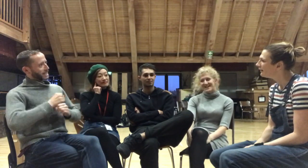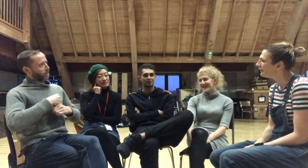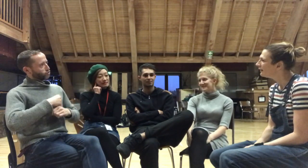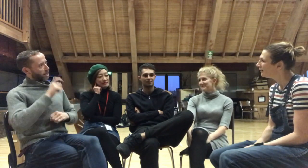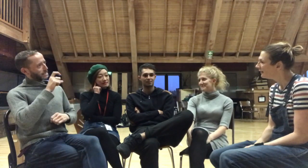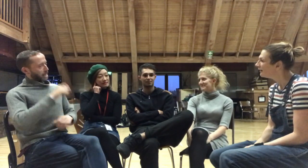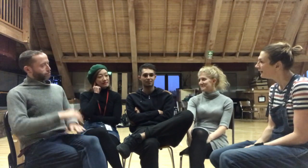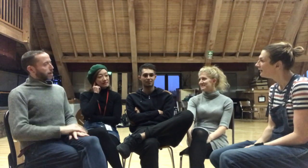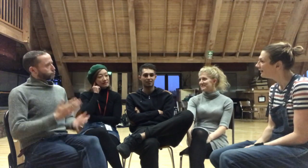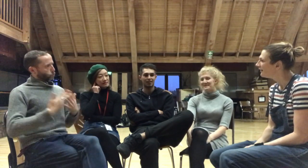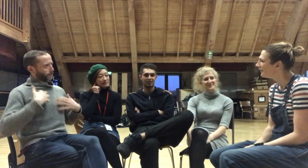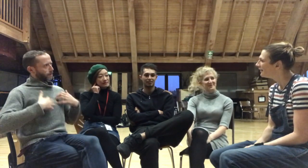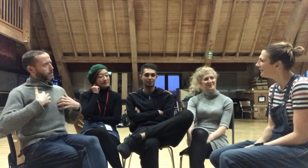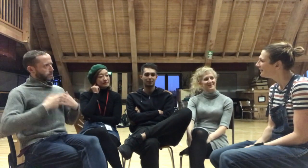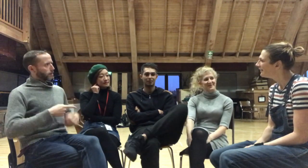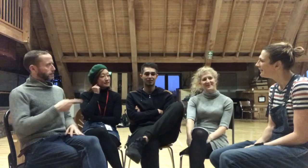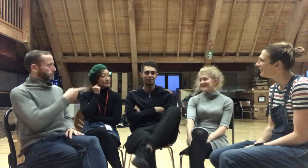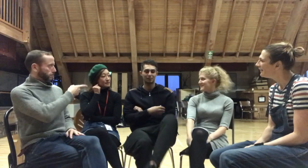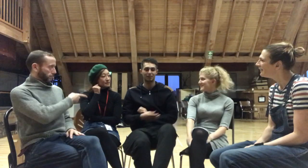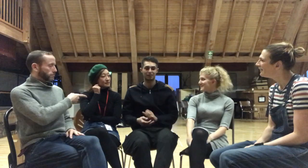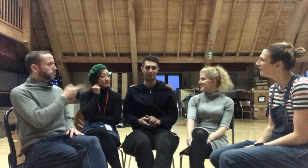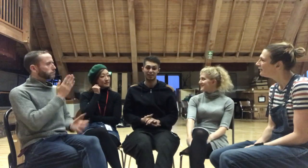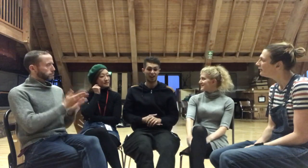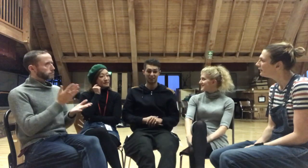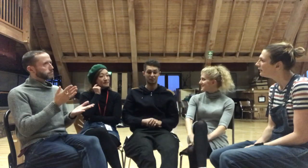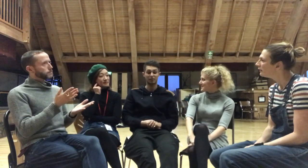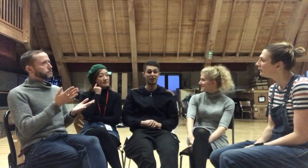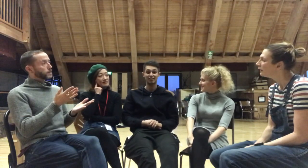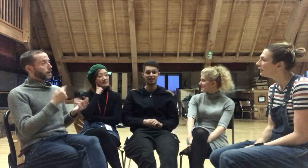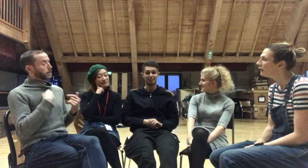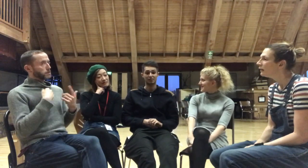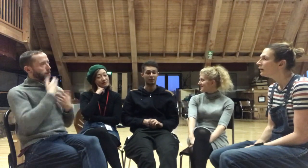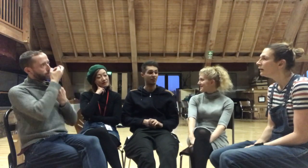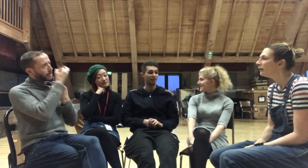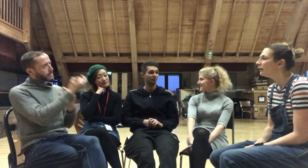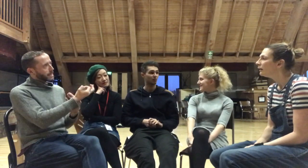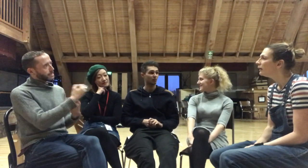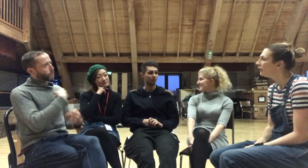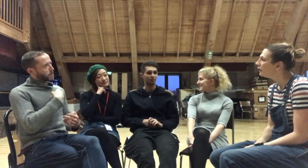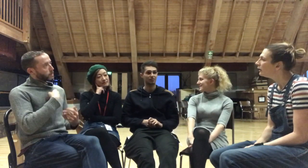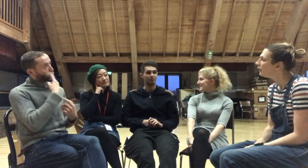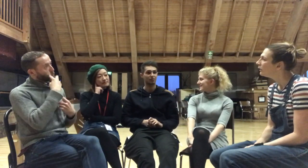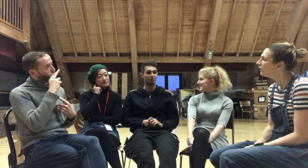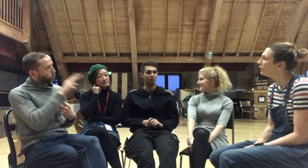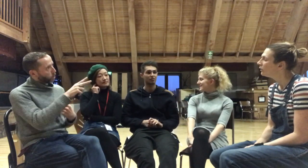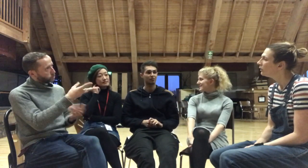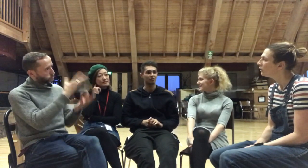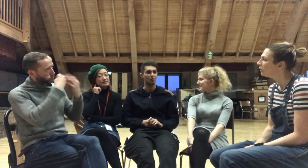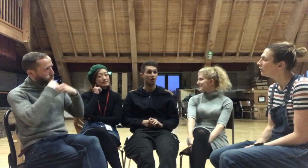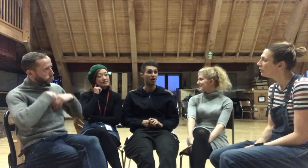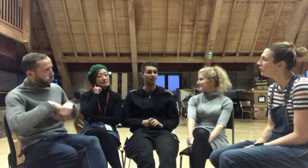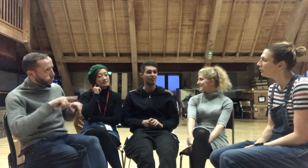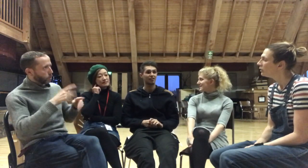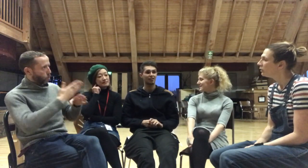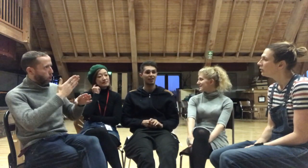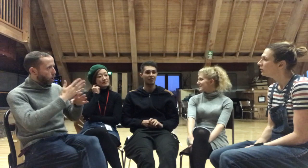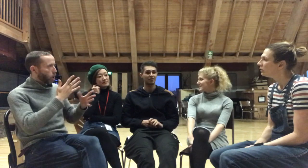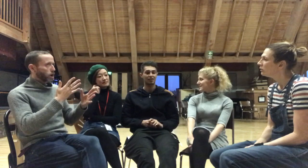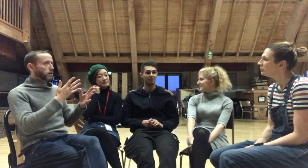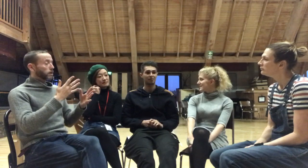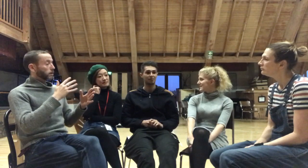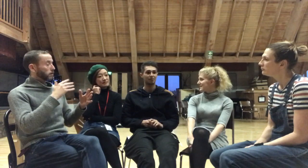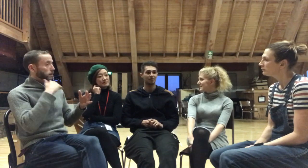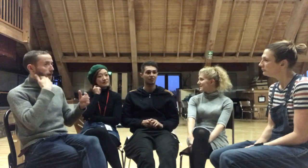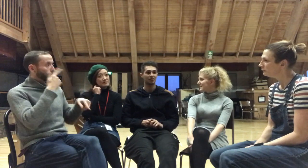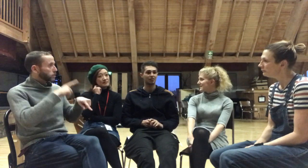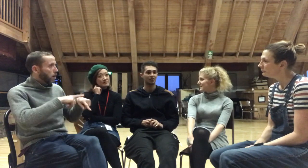It's been fascinating for me really, to watch, to watch you work every time...You know I see